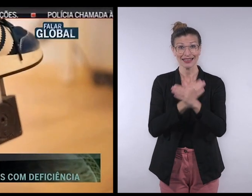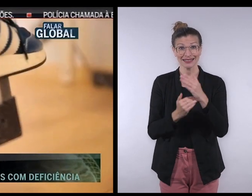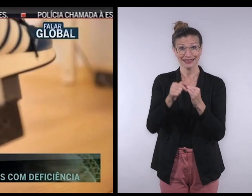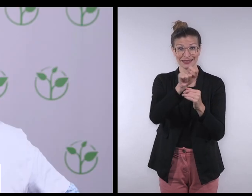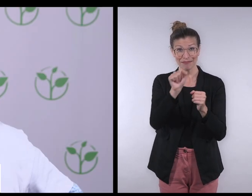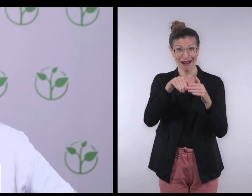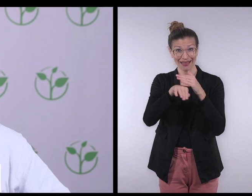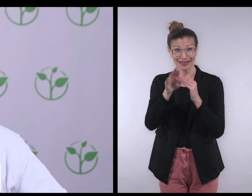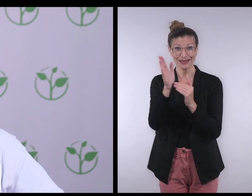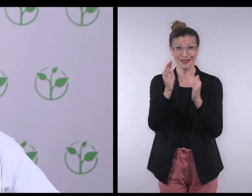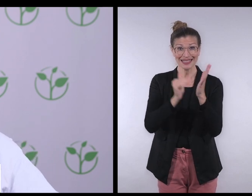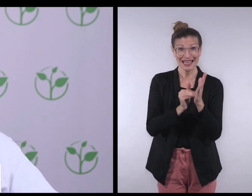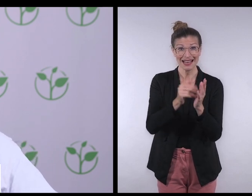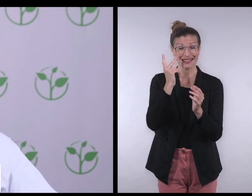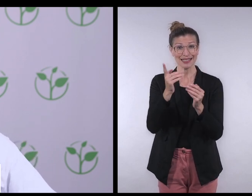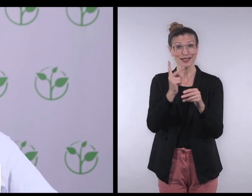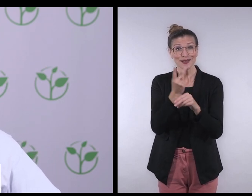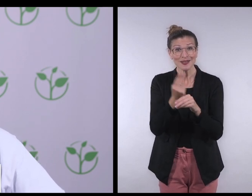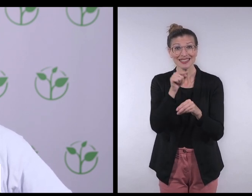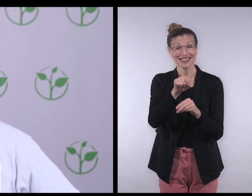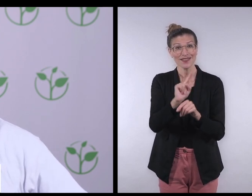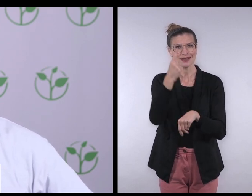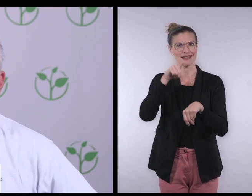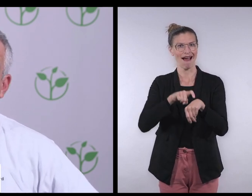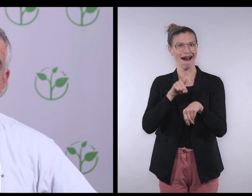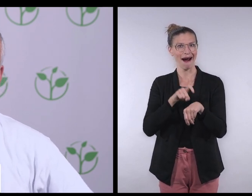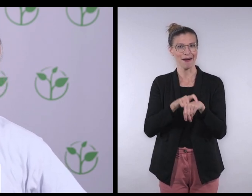Accessible Vote System was used for the first time